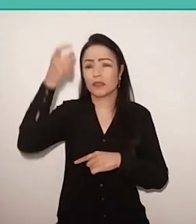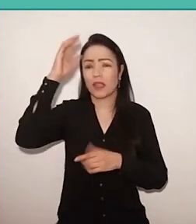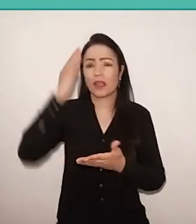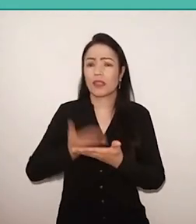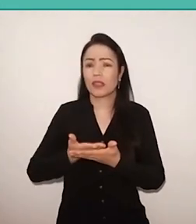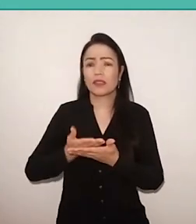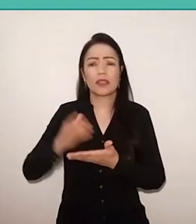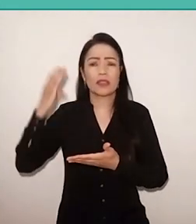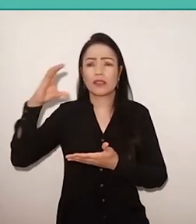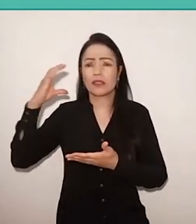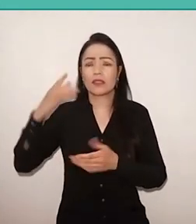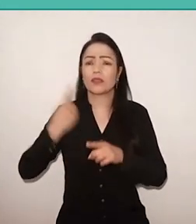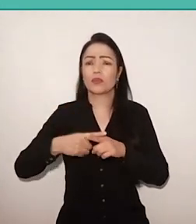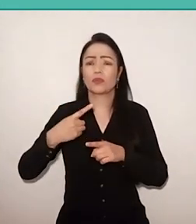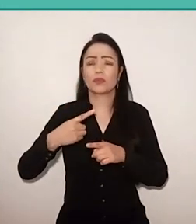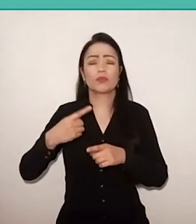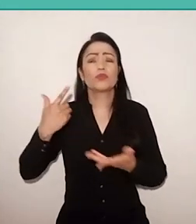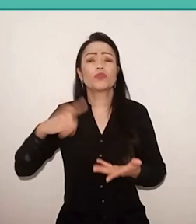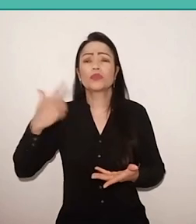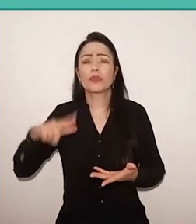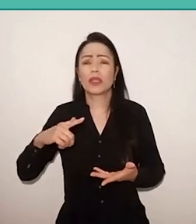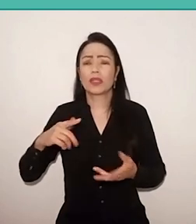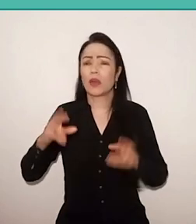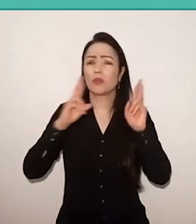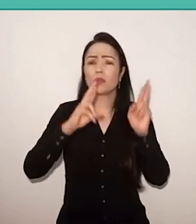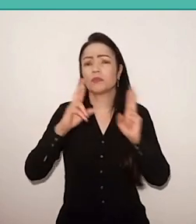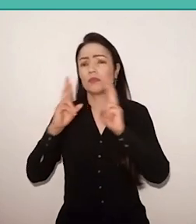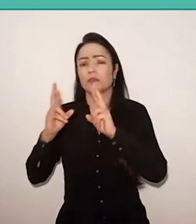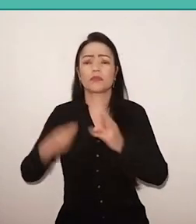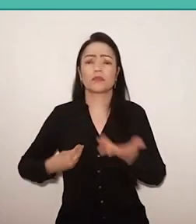to voices that do not respect people's life.